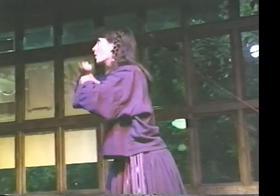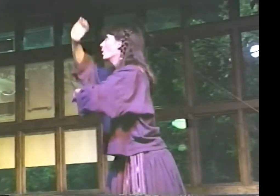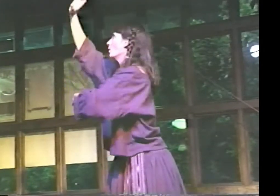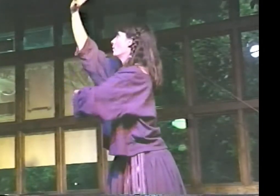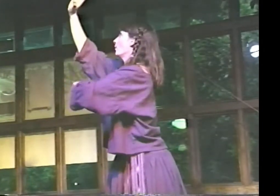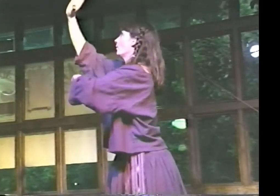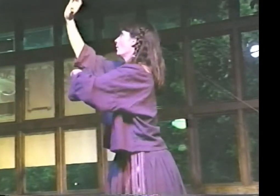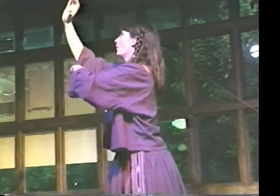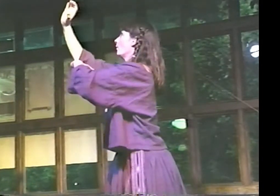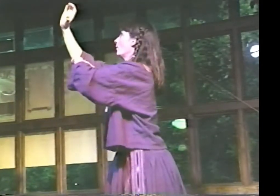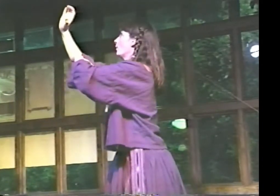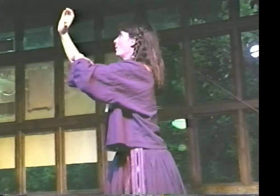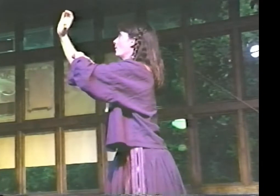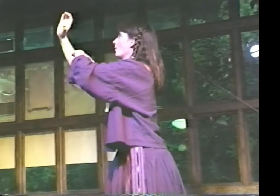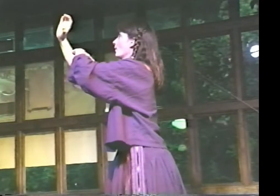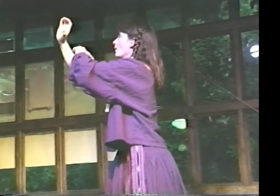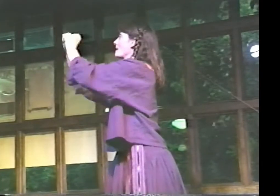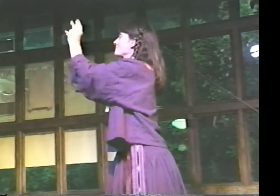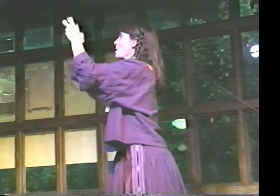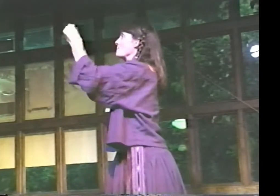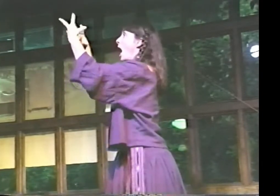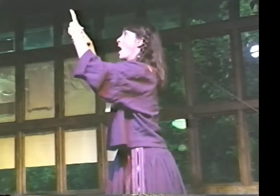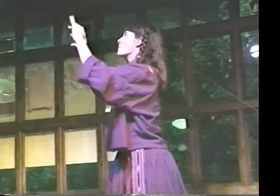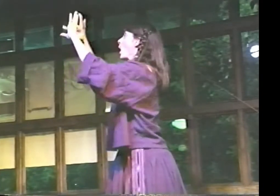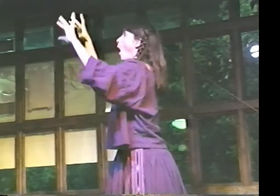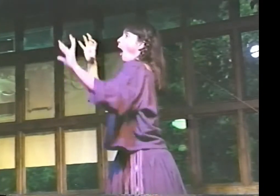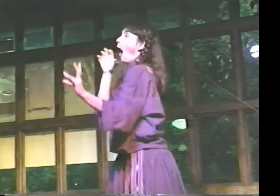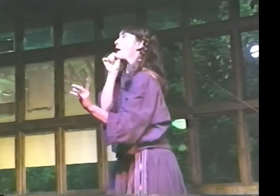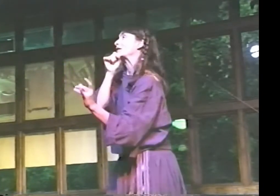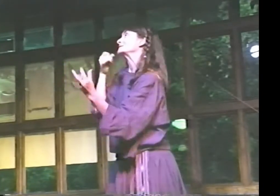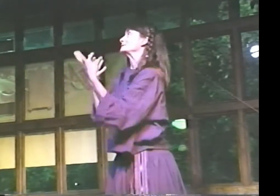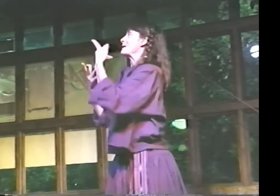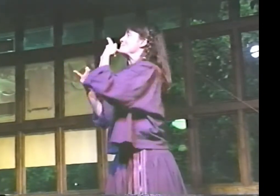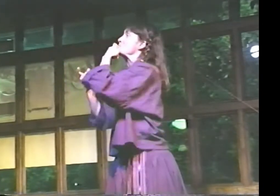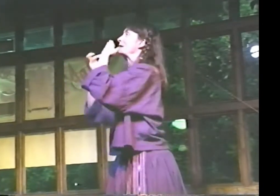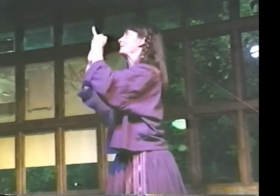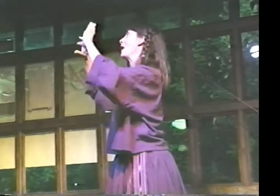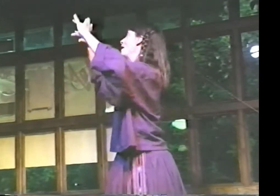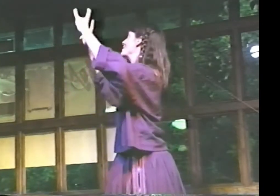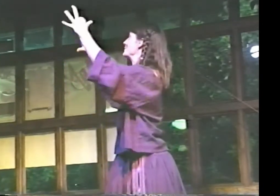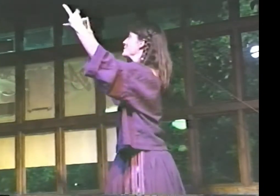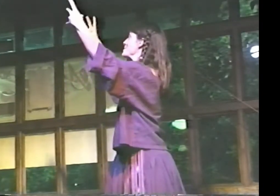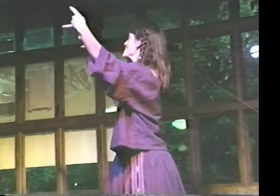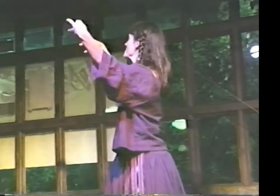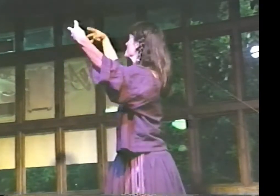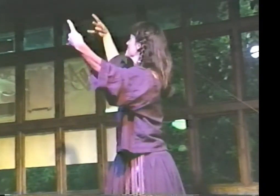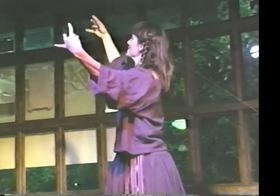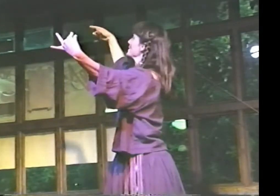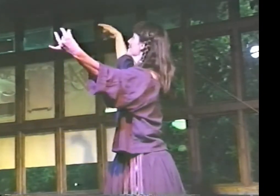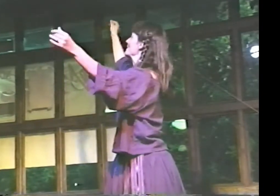ANOTHER DAY. THE SUN SETS. COLORS--ORANGE, PINK, GOLD.